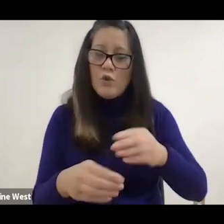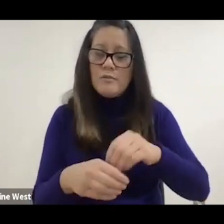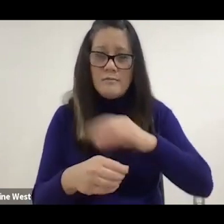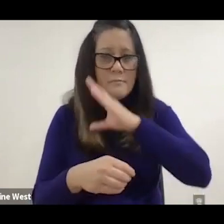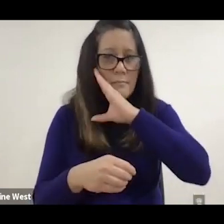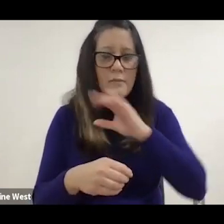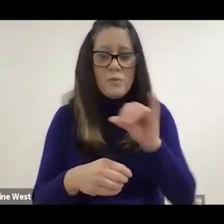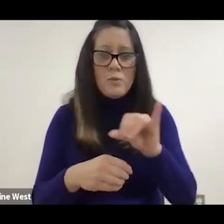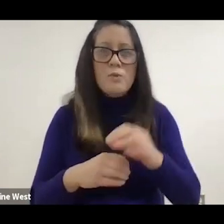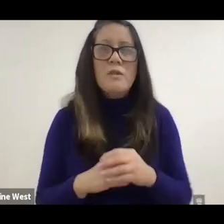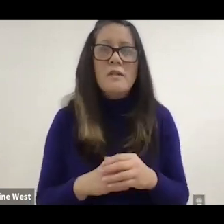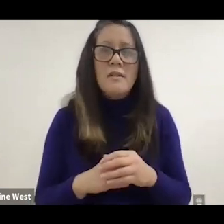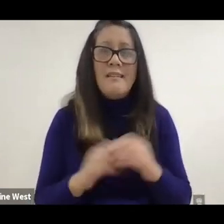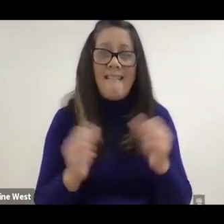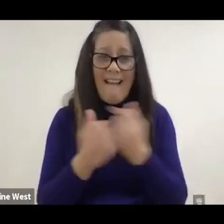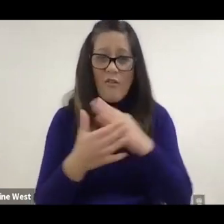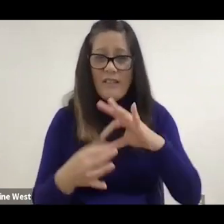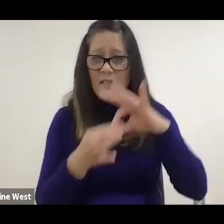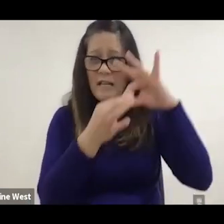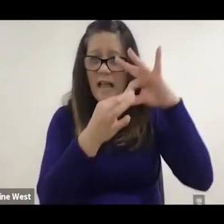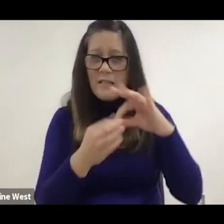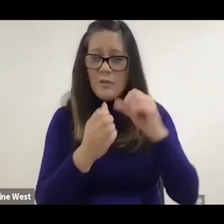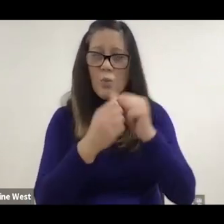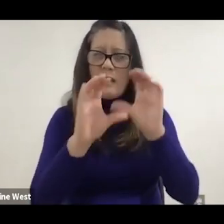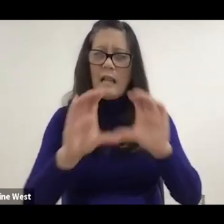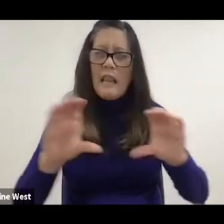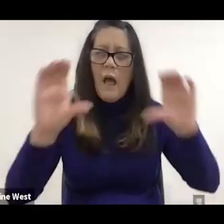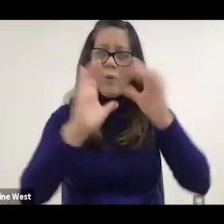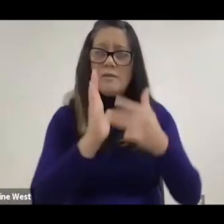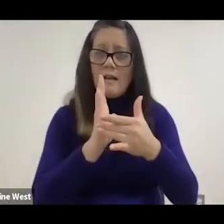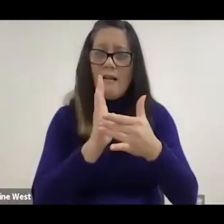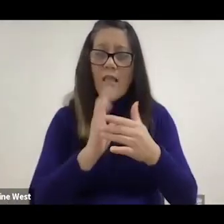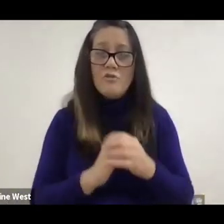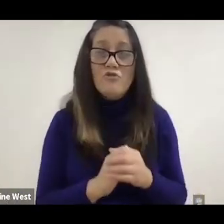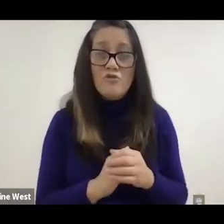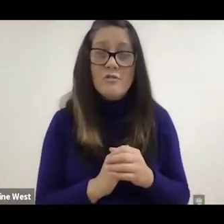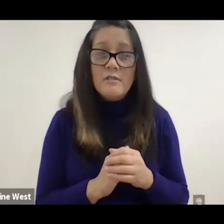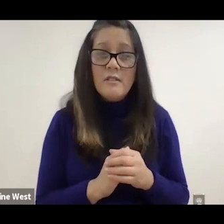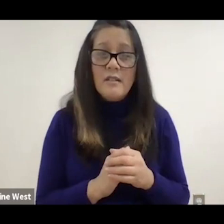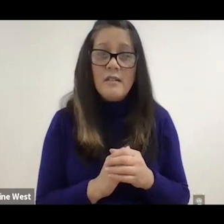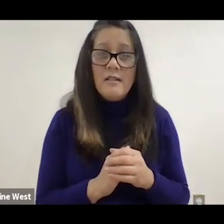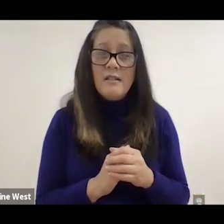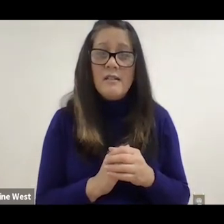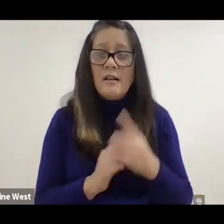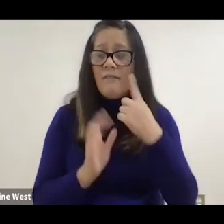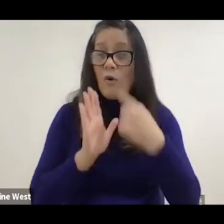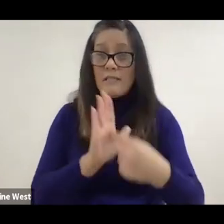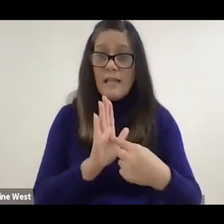can use that and it's all cloud connected. So we cannot. This was in a long term care